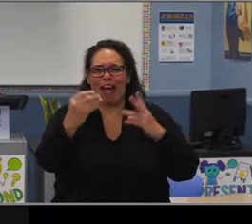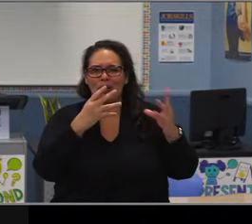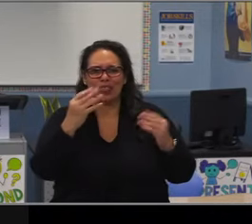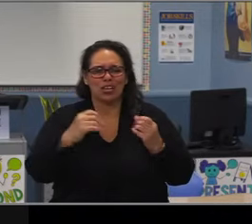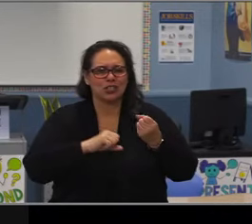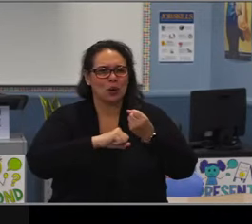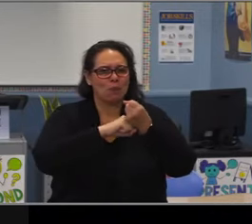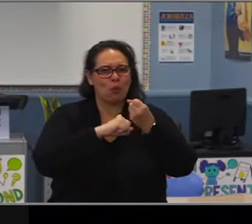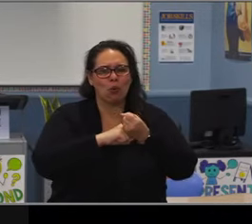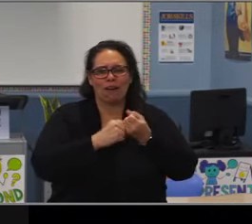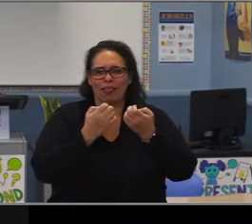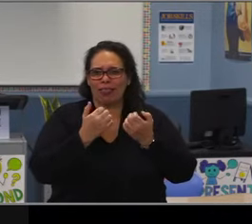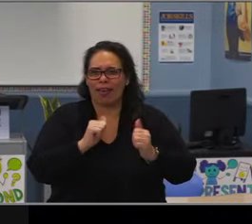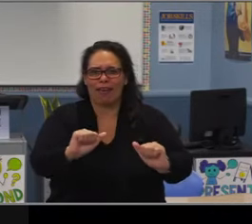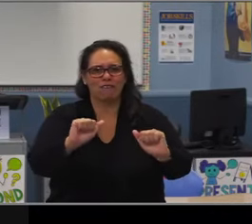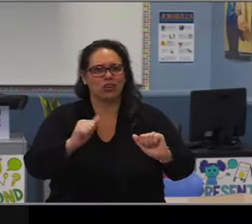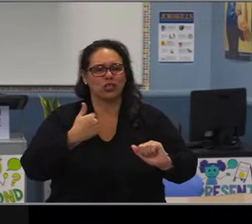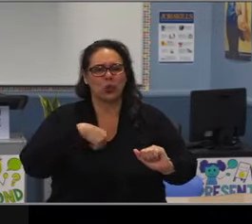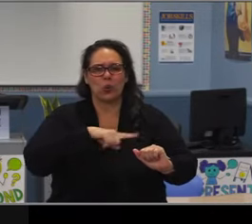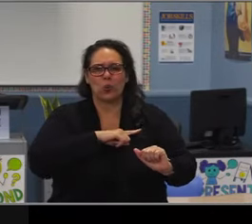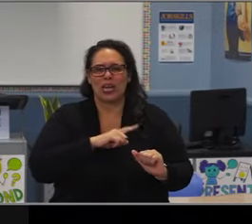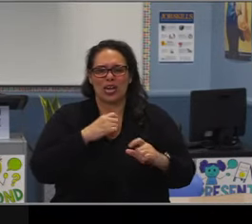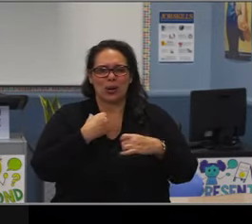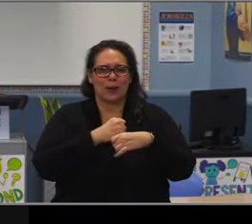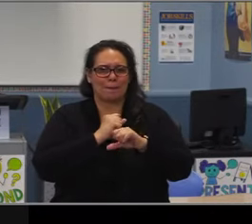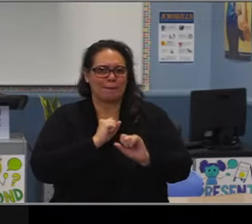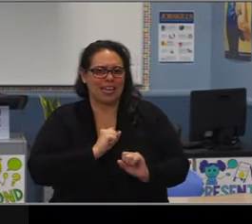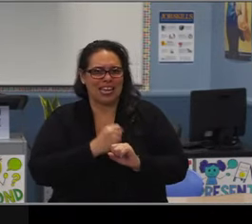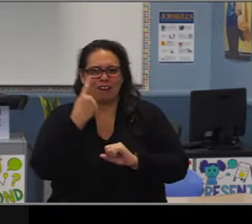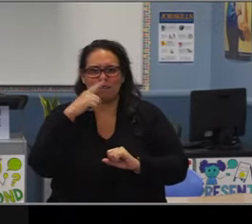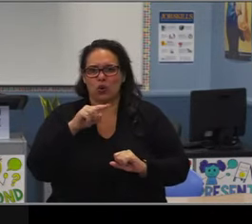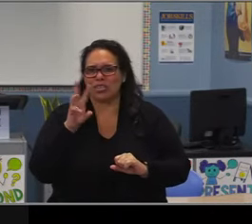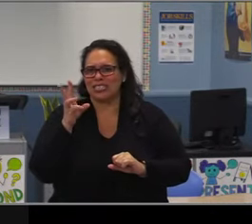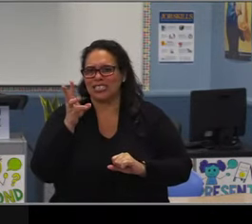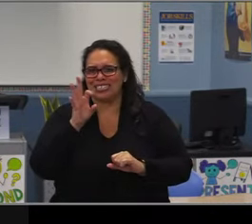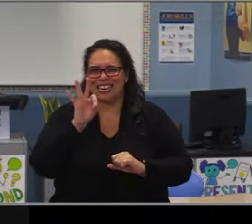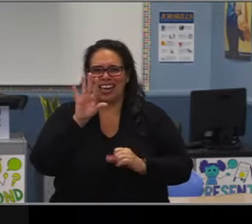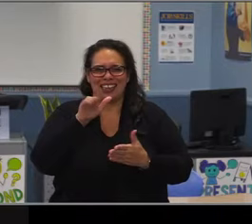I'm gonna miss you too because you have brought such